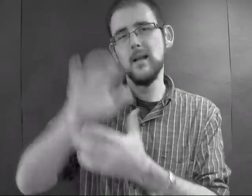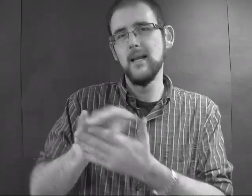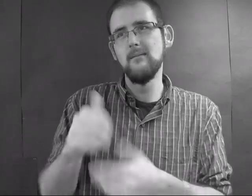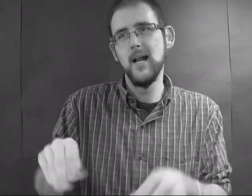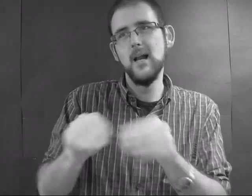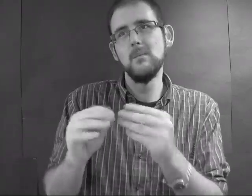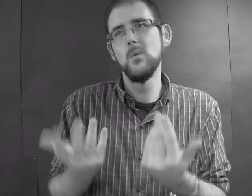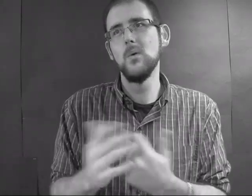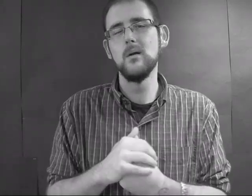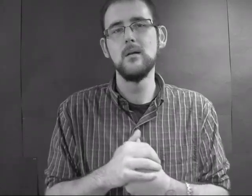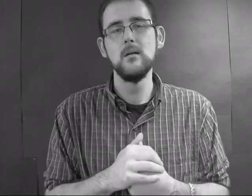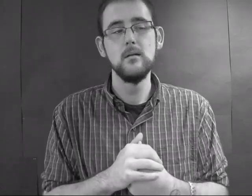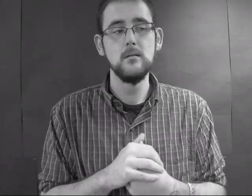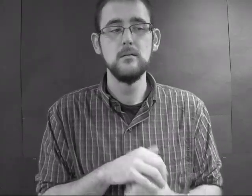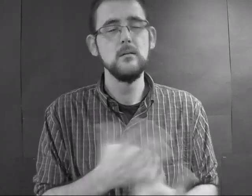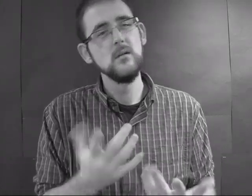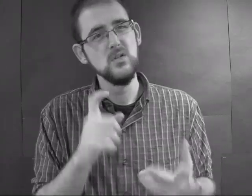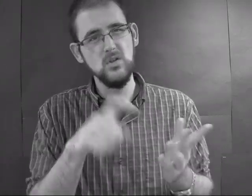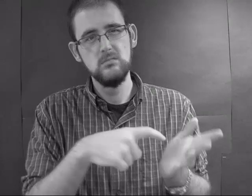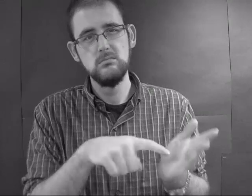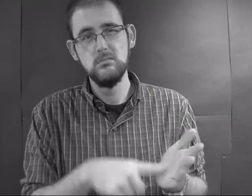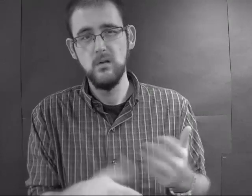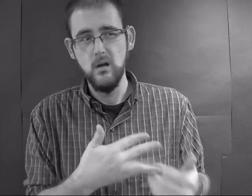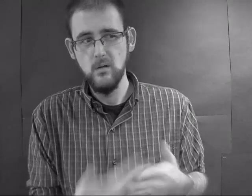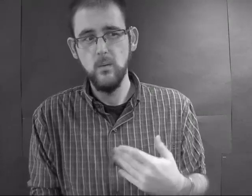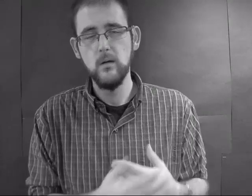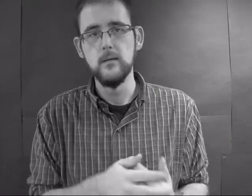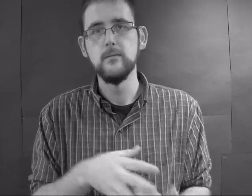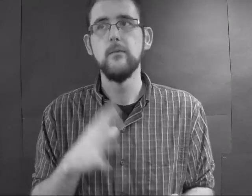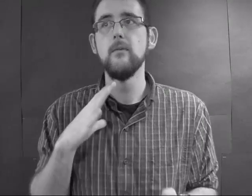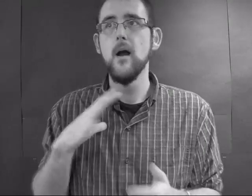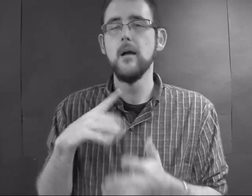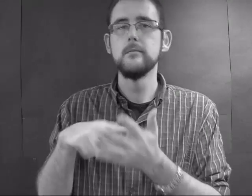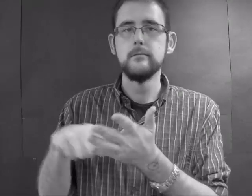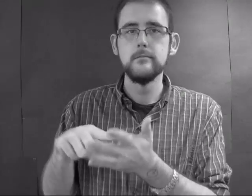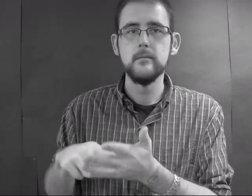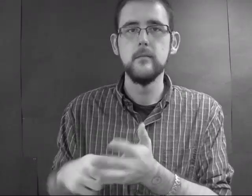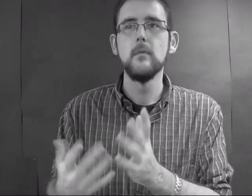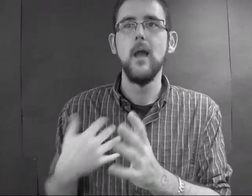believe in that anymore. She asks him to look into it anyway, and he does.